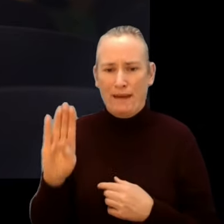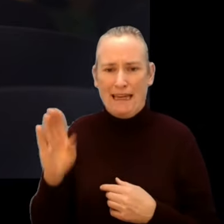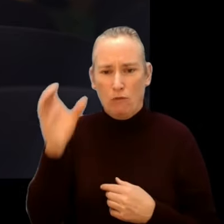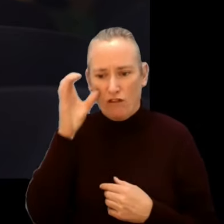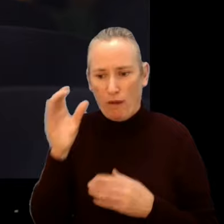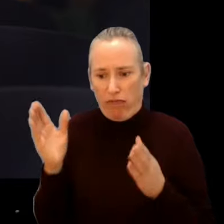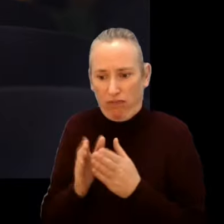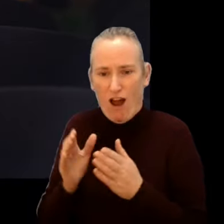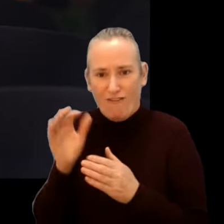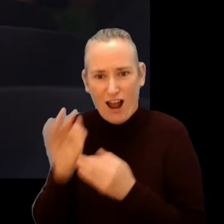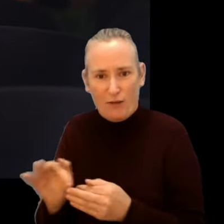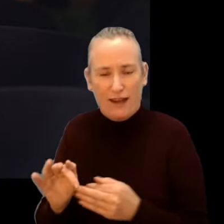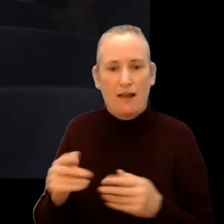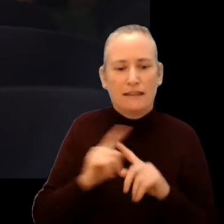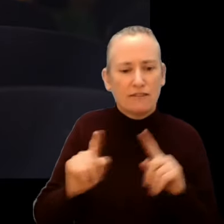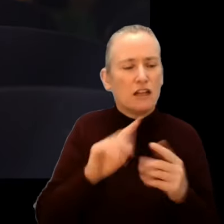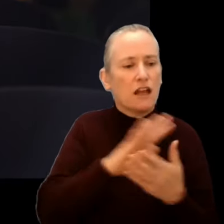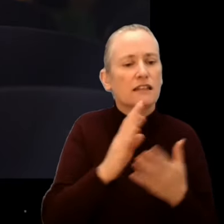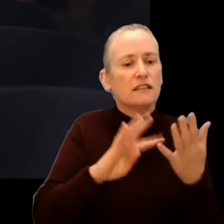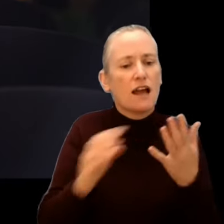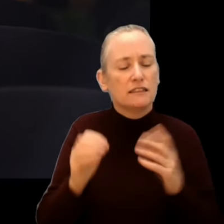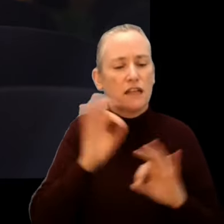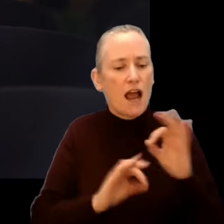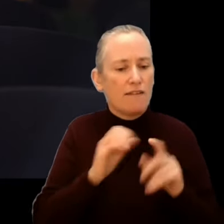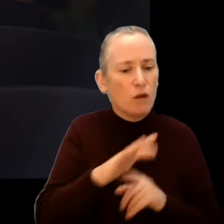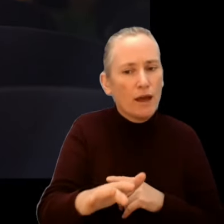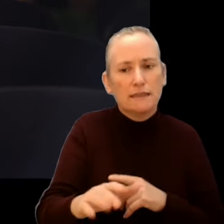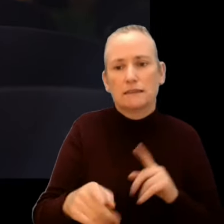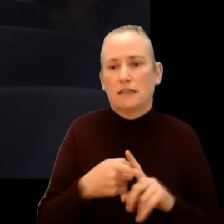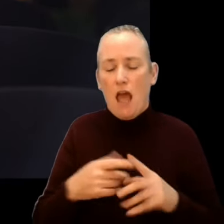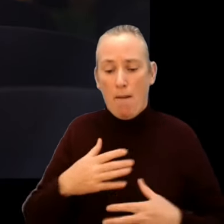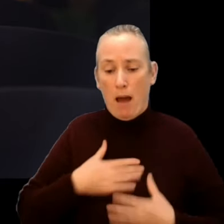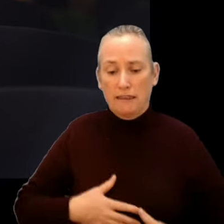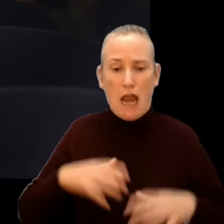Choose from 90s-style influencers in Clueless; Cronenberg body horror in Videodrome;